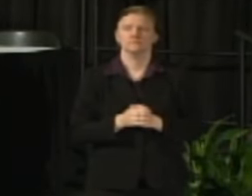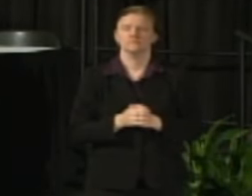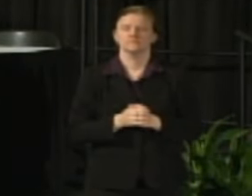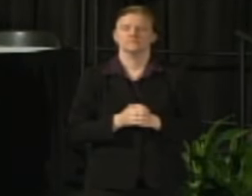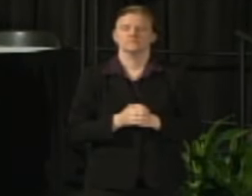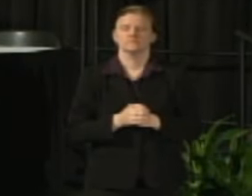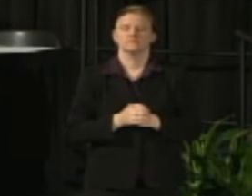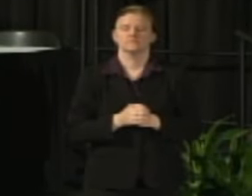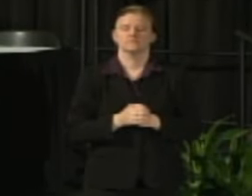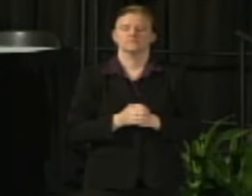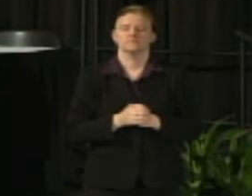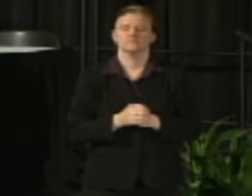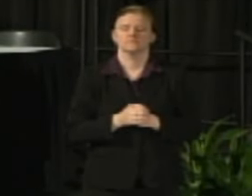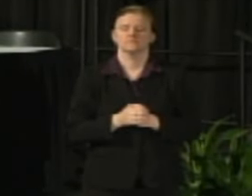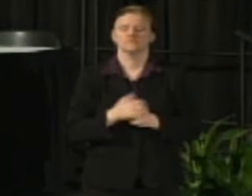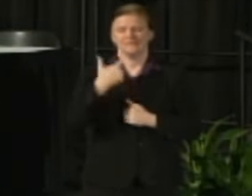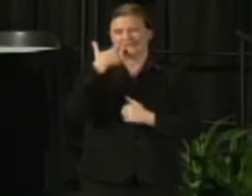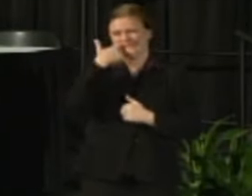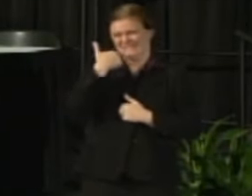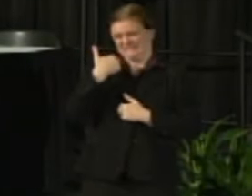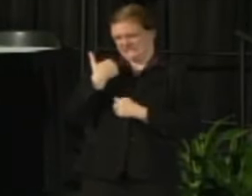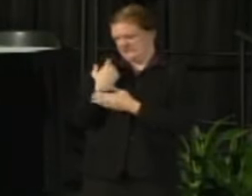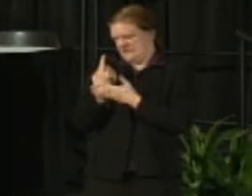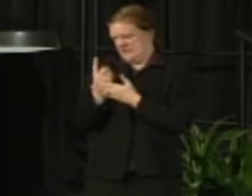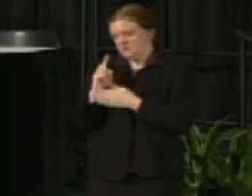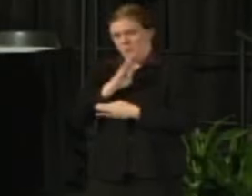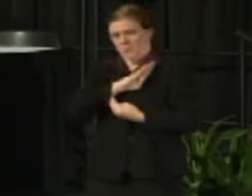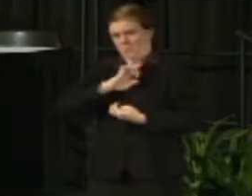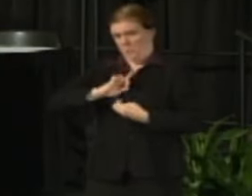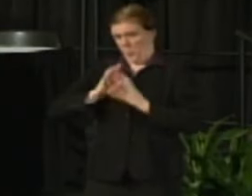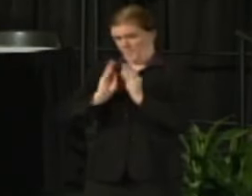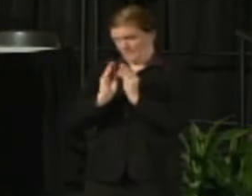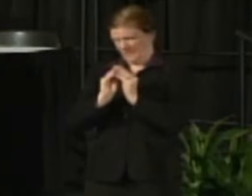that we just had the Board of Regents meeting last week there's some key take-aways